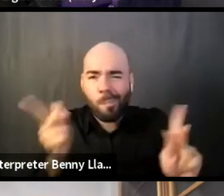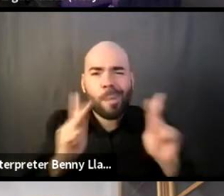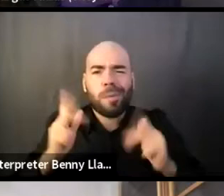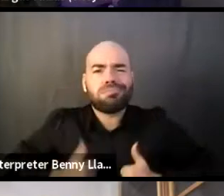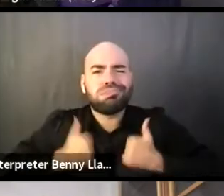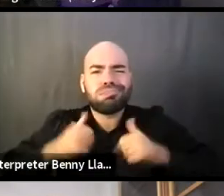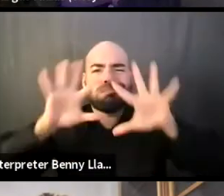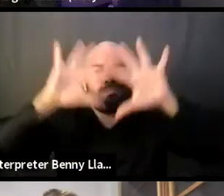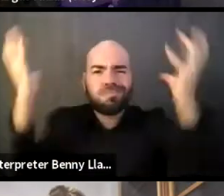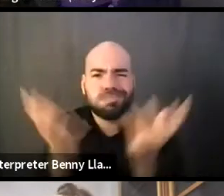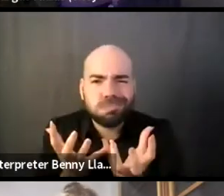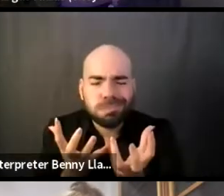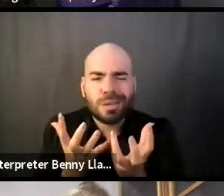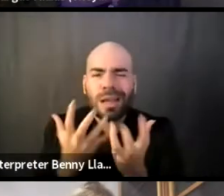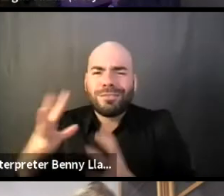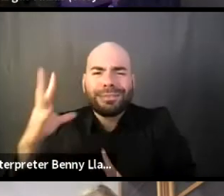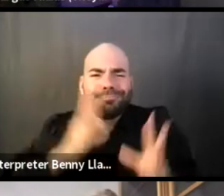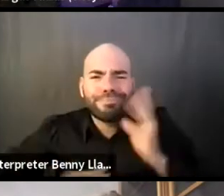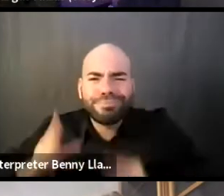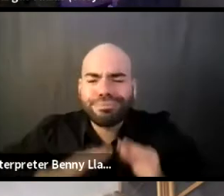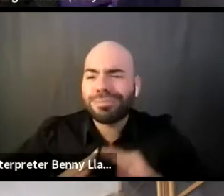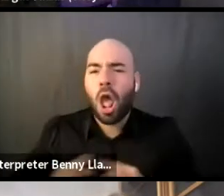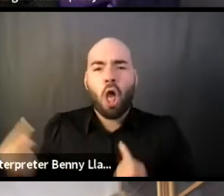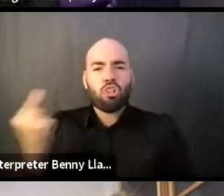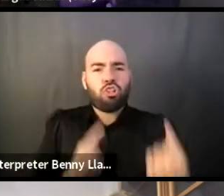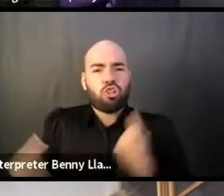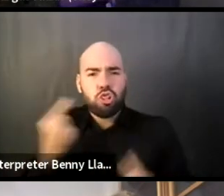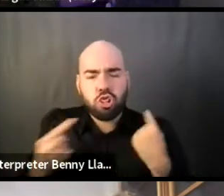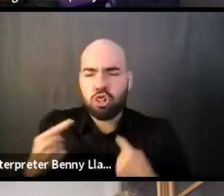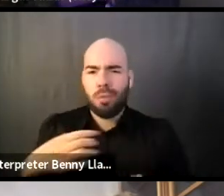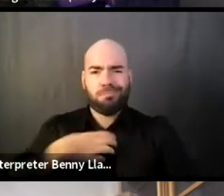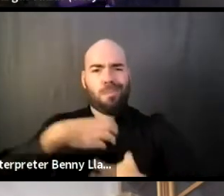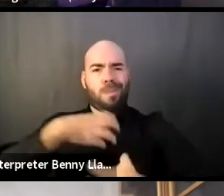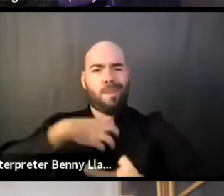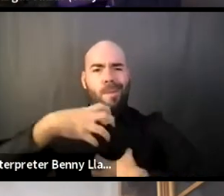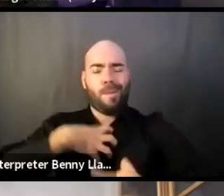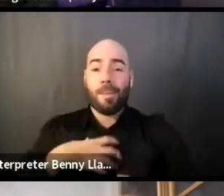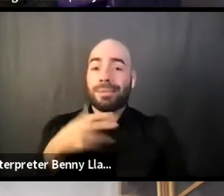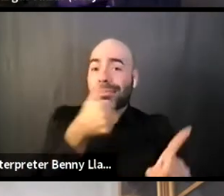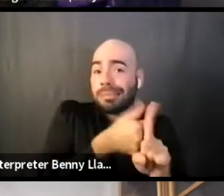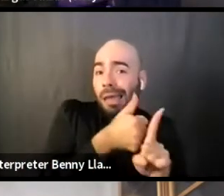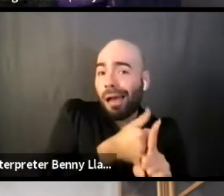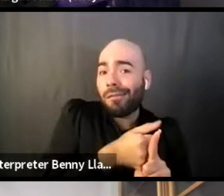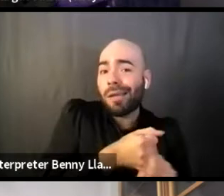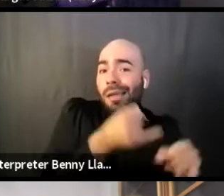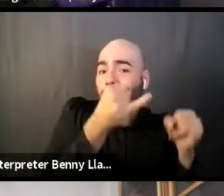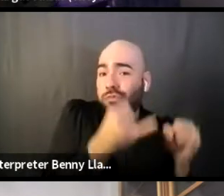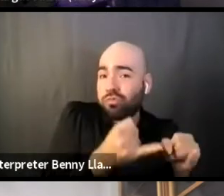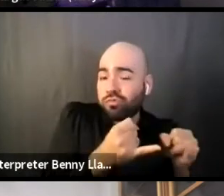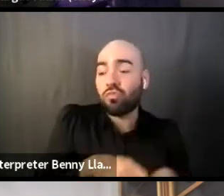a grievance toward themselves personally, or artistically, whatever, but it is always in the naming